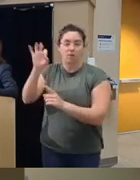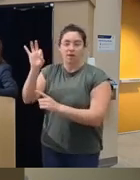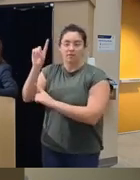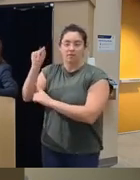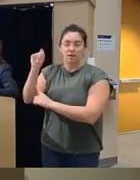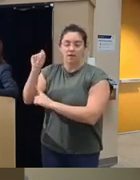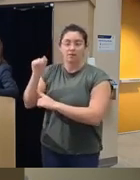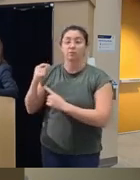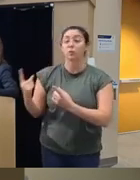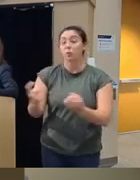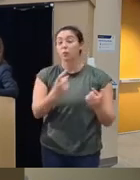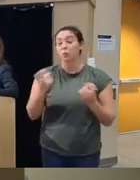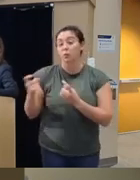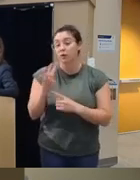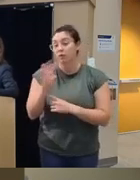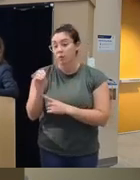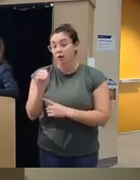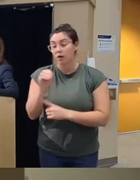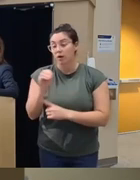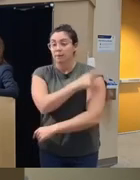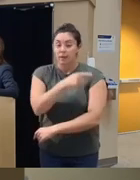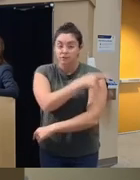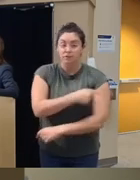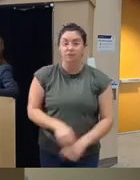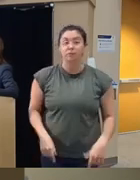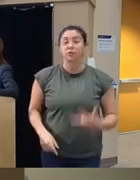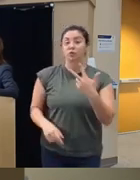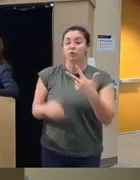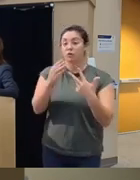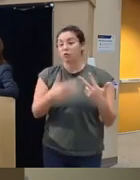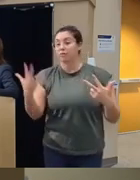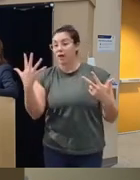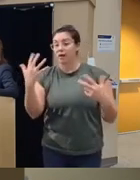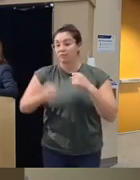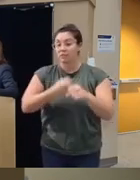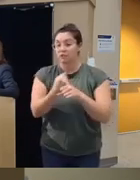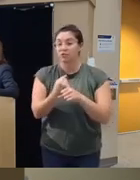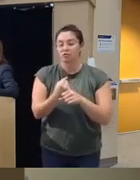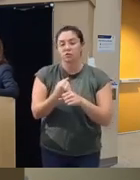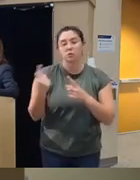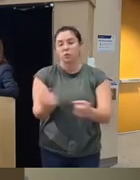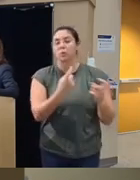recruiting 40 patients and then year three through five is an Effectiveness study on 160 patients so